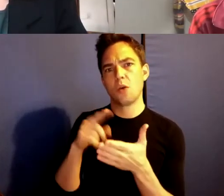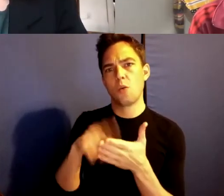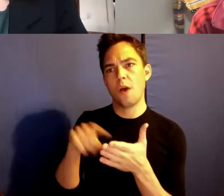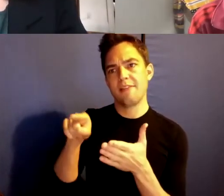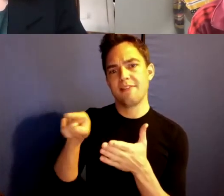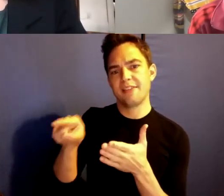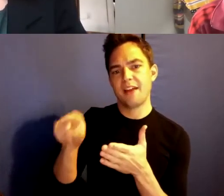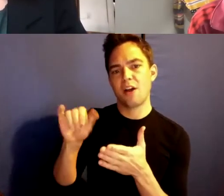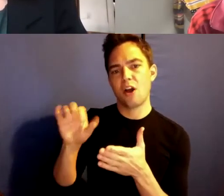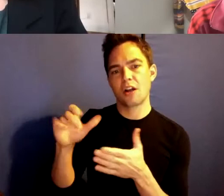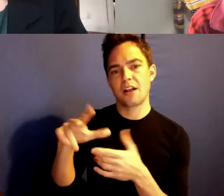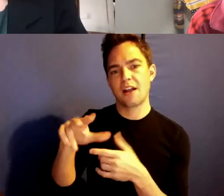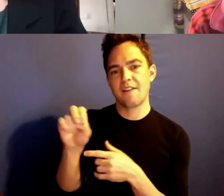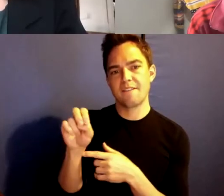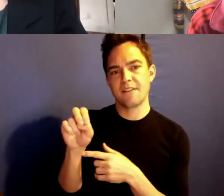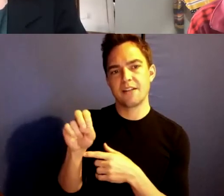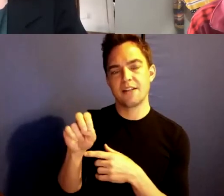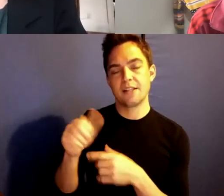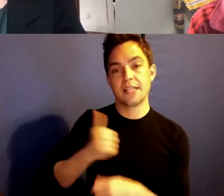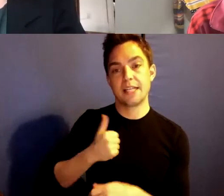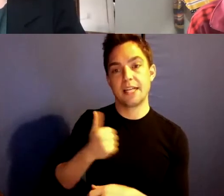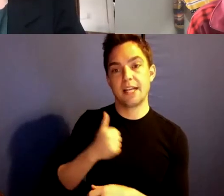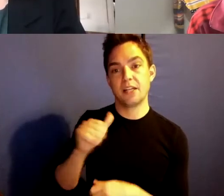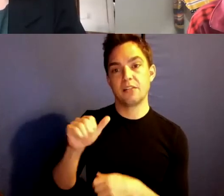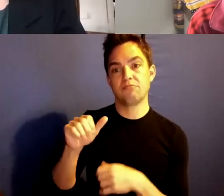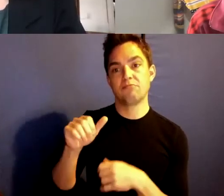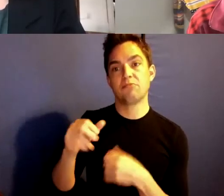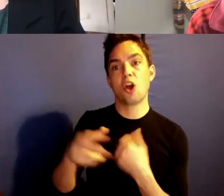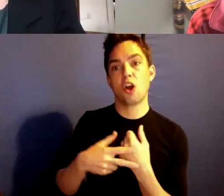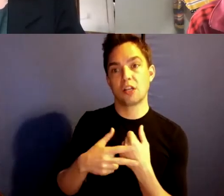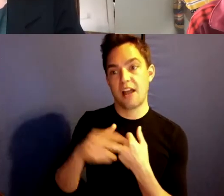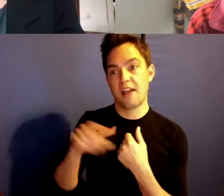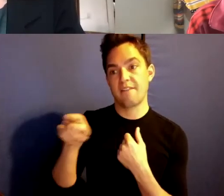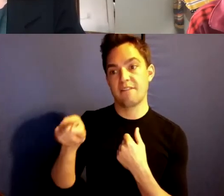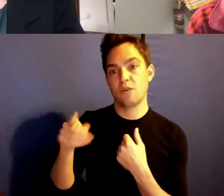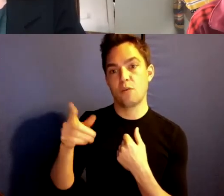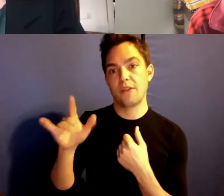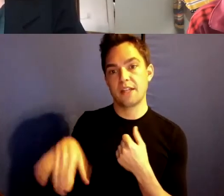With the Canadian archive does. With the provincial archive or municipal archive